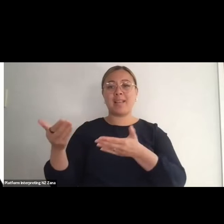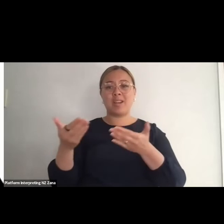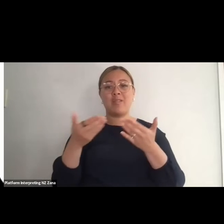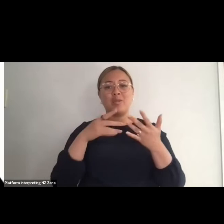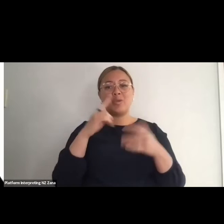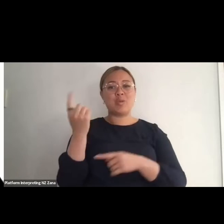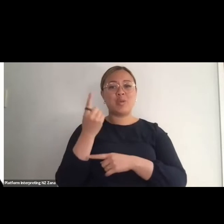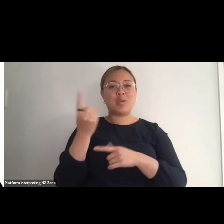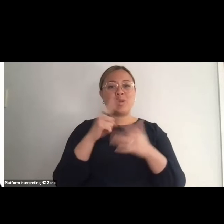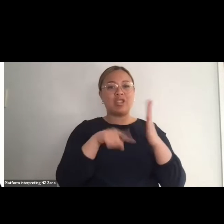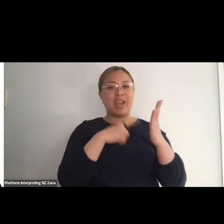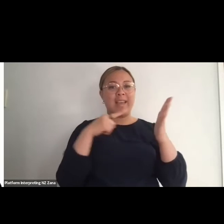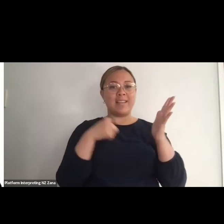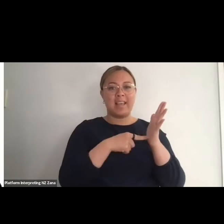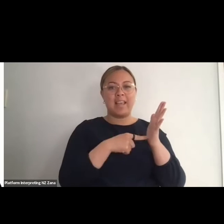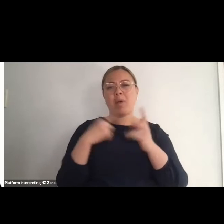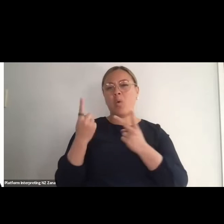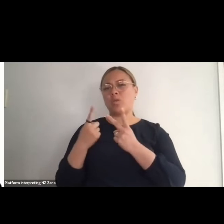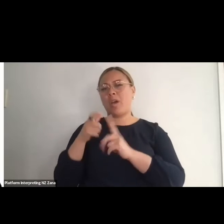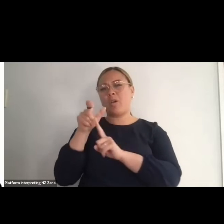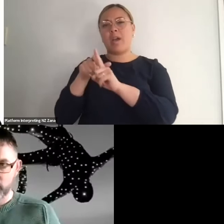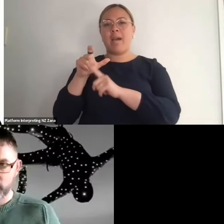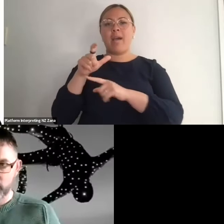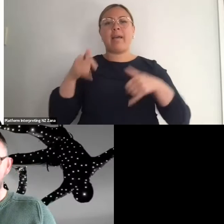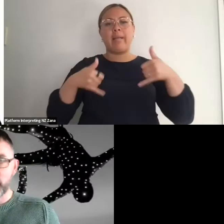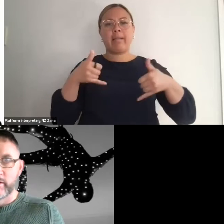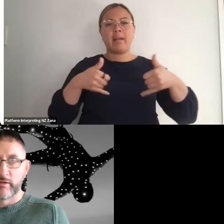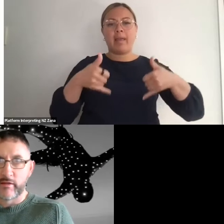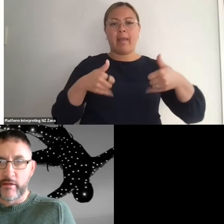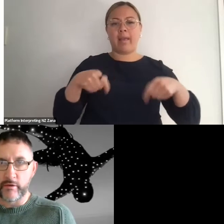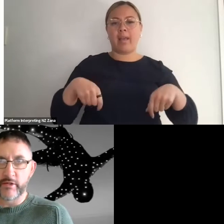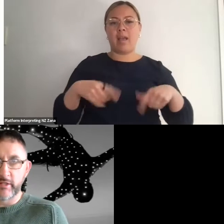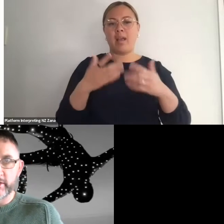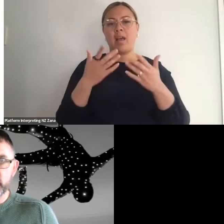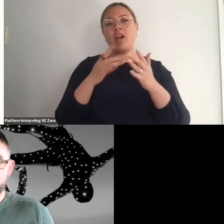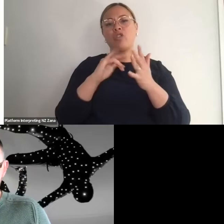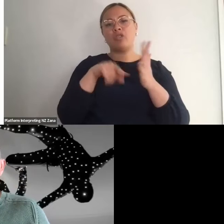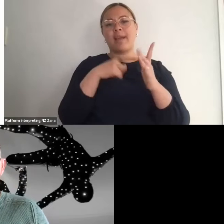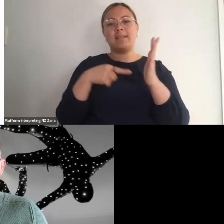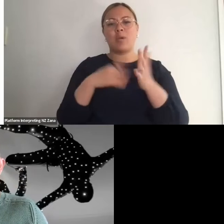the space with a karakia.